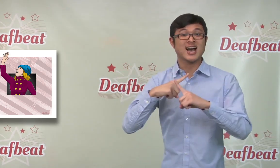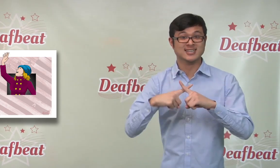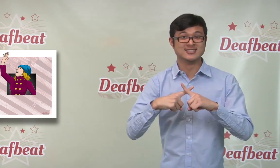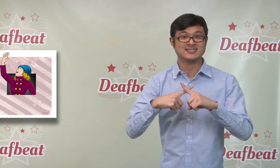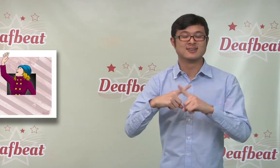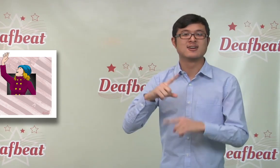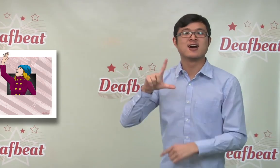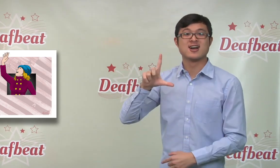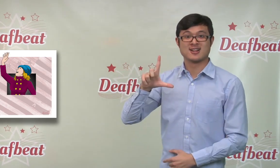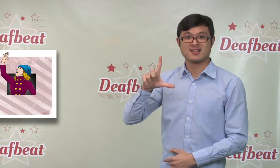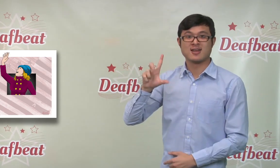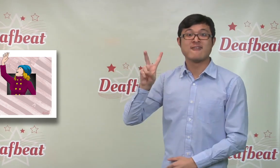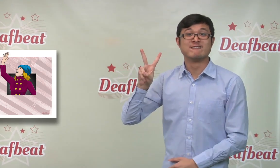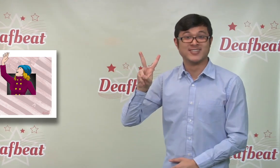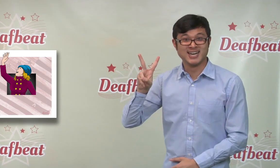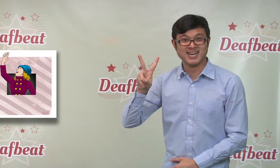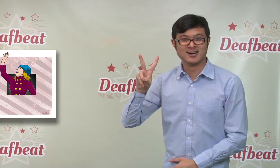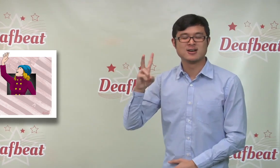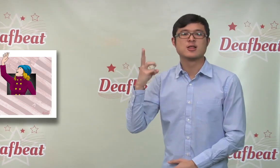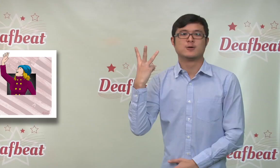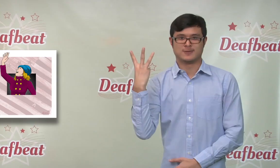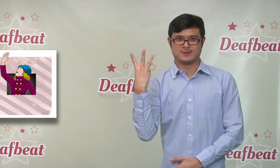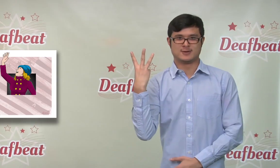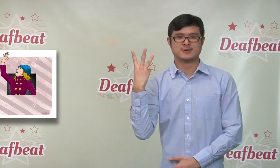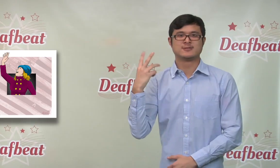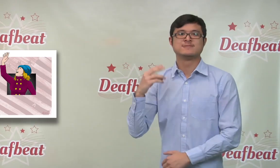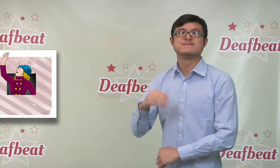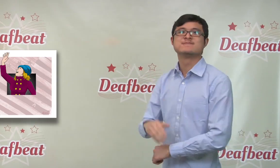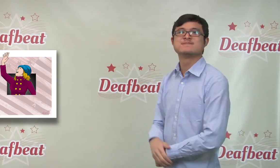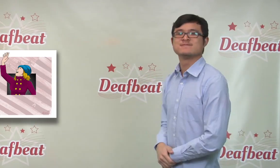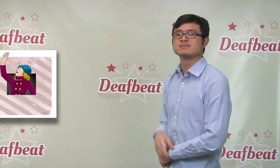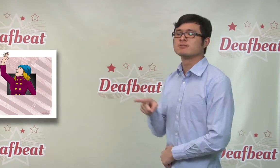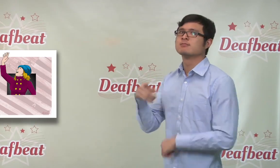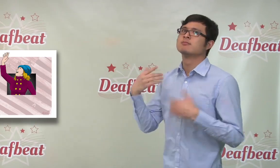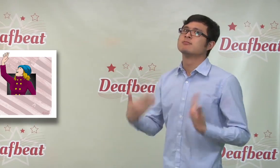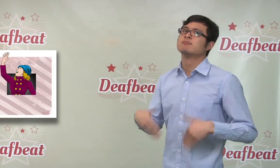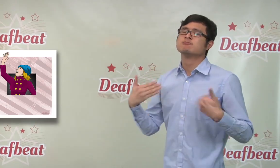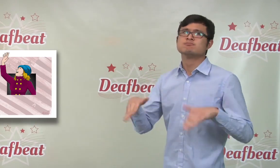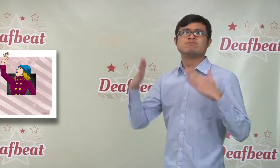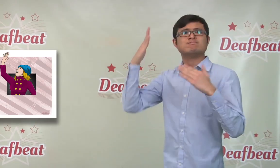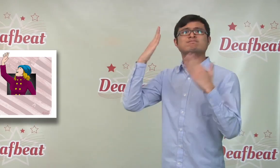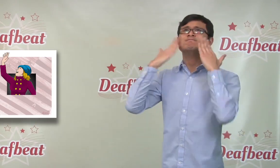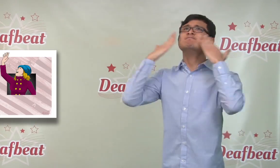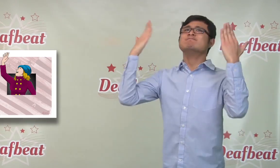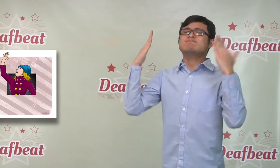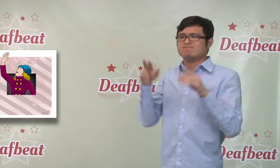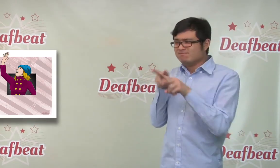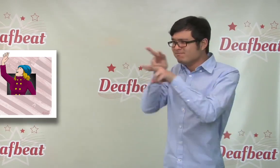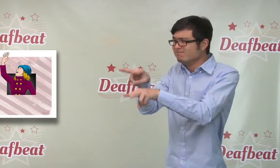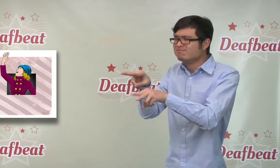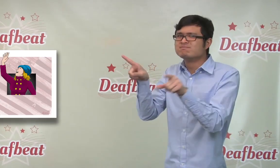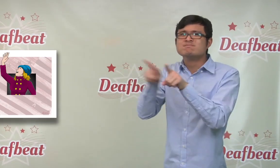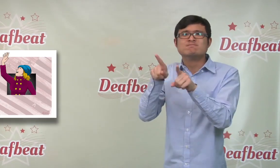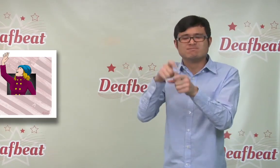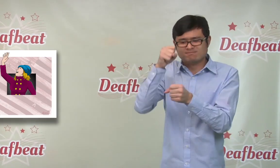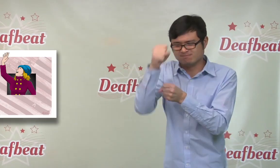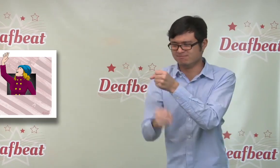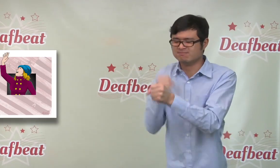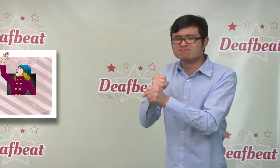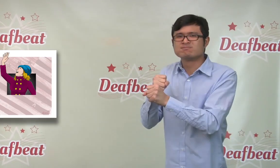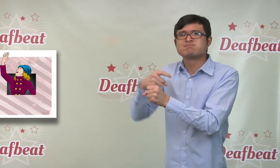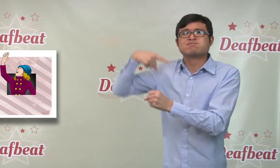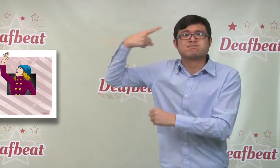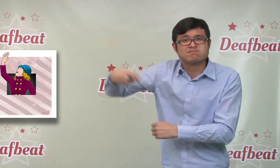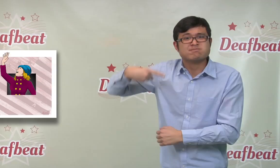biggest game of the National Football League every